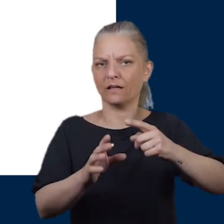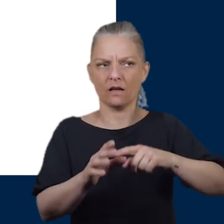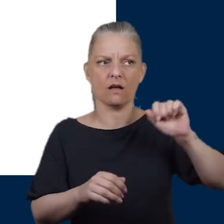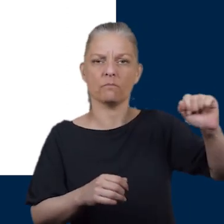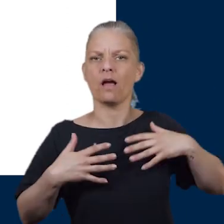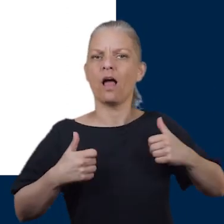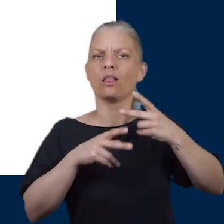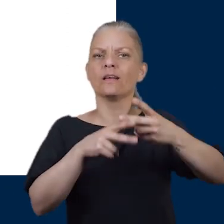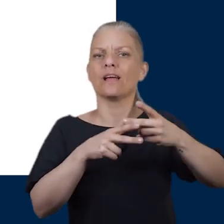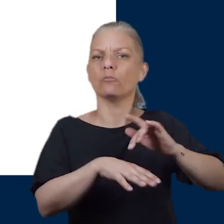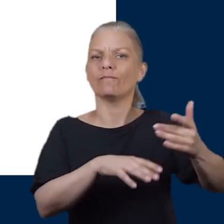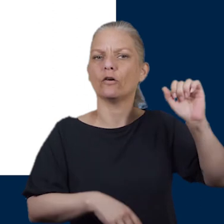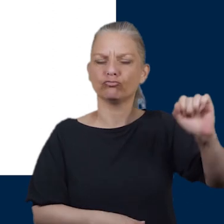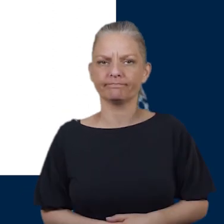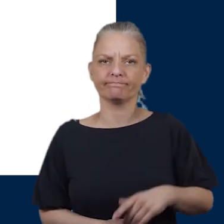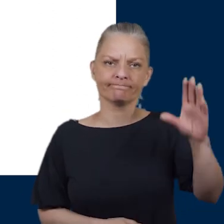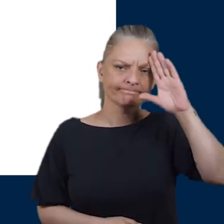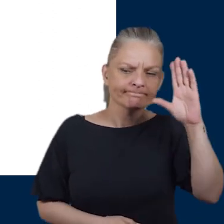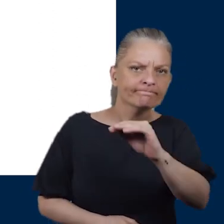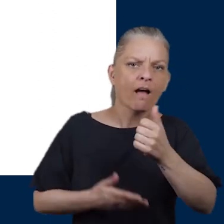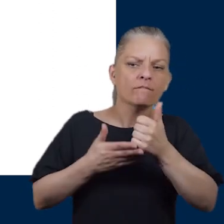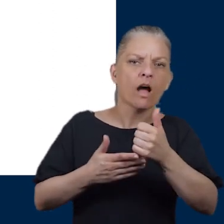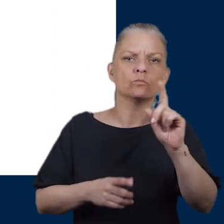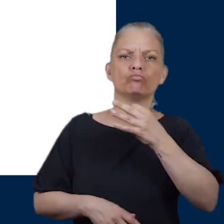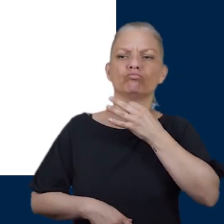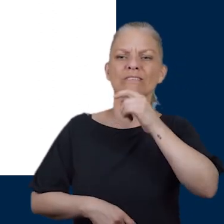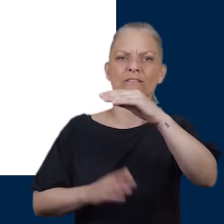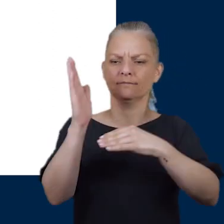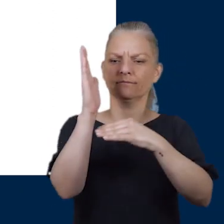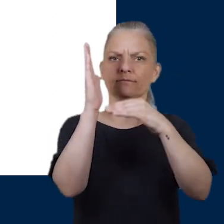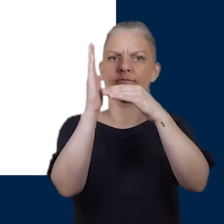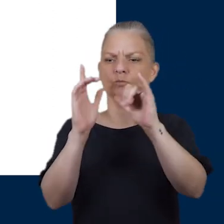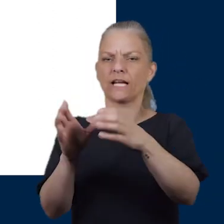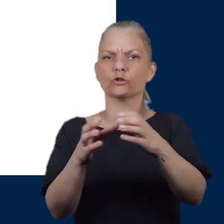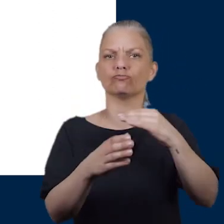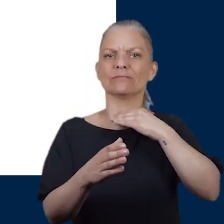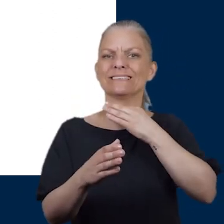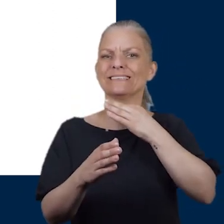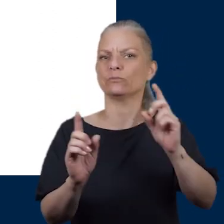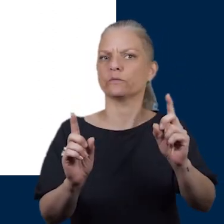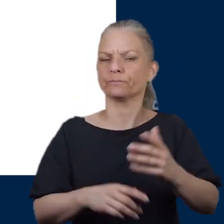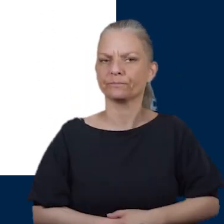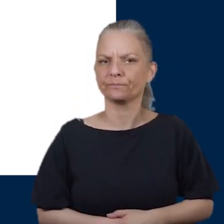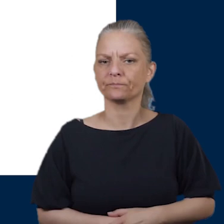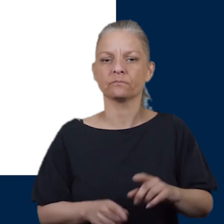category you are such as low risk, moderate risk, high risk and remission or active foot disease.